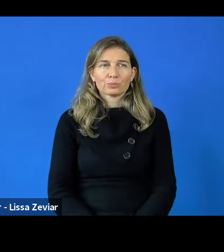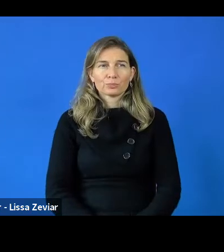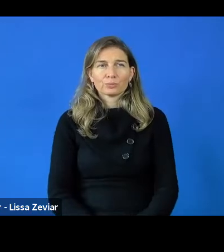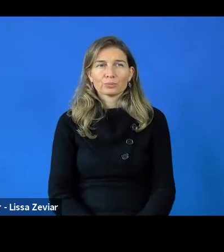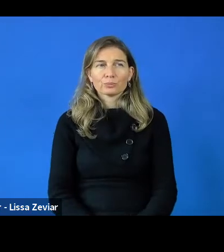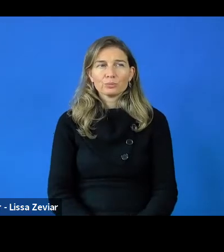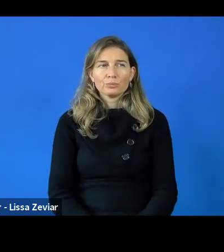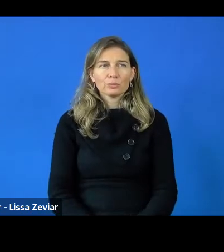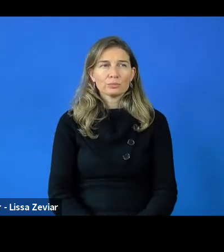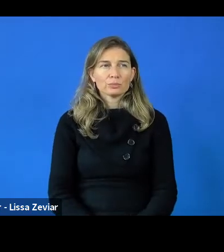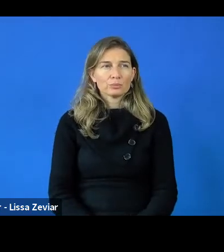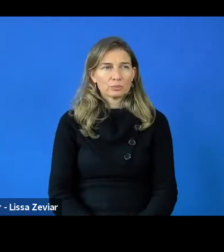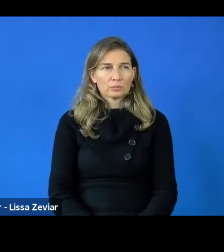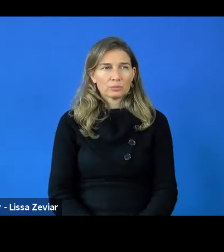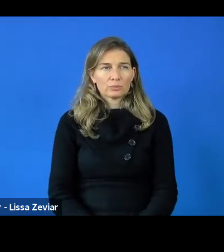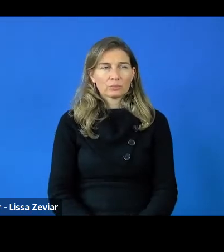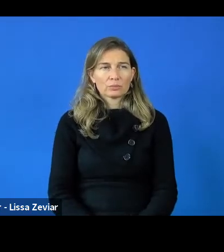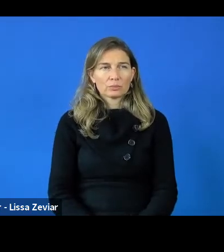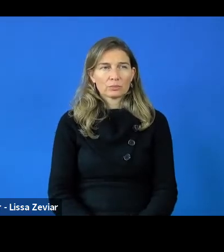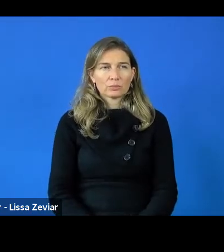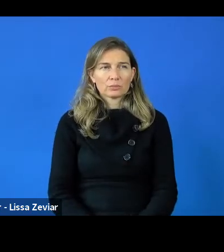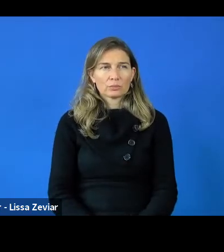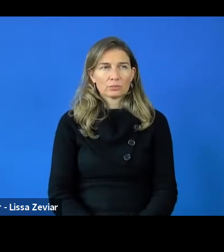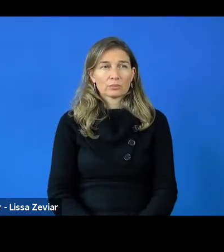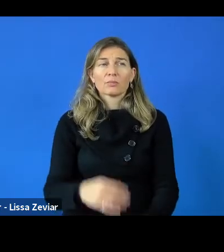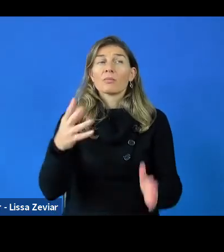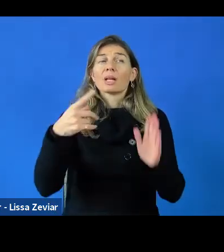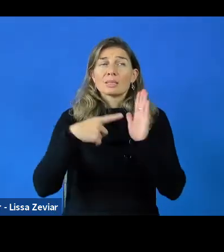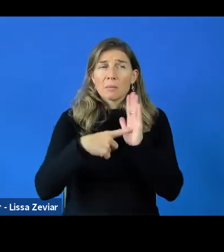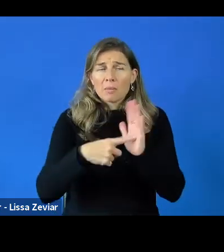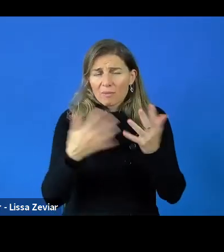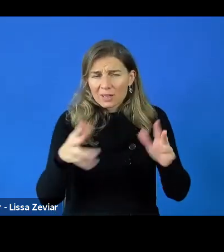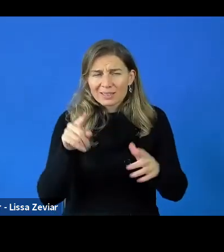So, I give you the example of the tactile tablet and avatars,